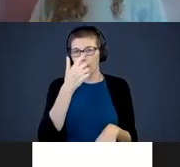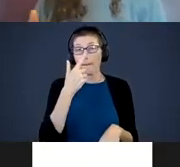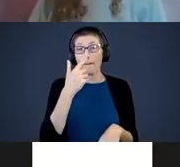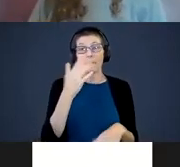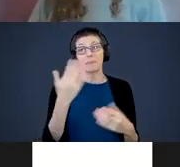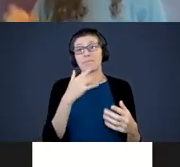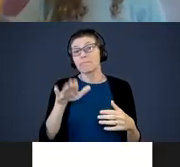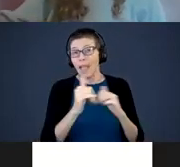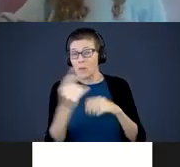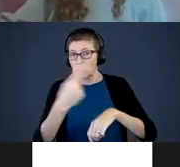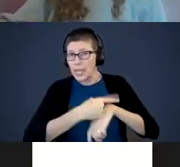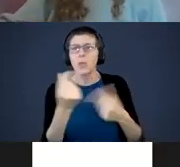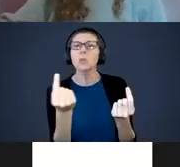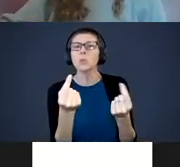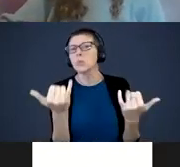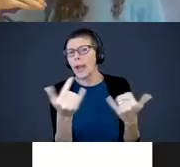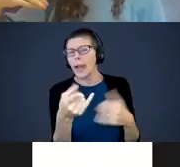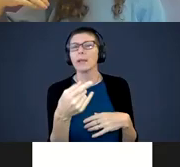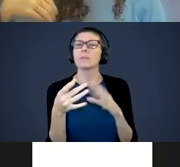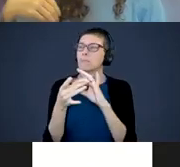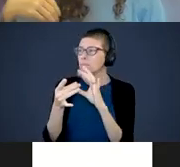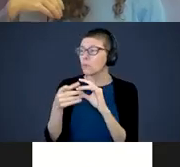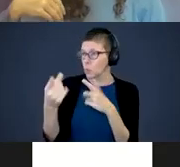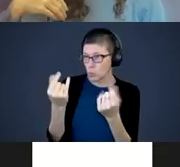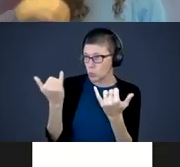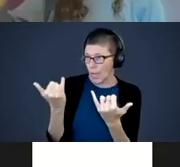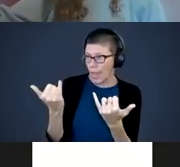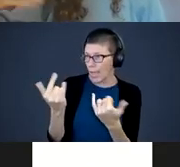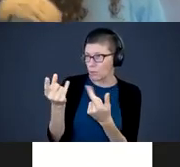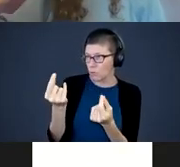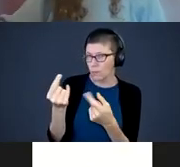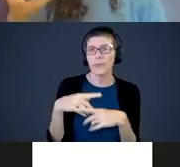what did you do today?” We’ll talk and you’ll say, “what did you do today?” We’ll go back and forth.